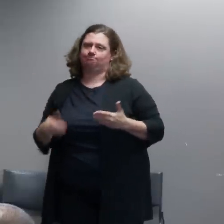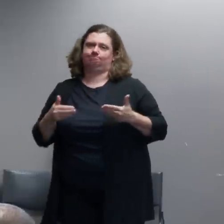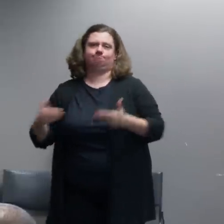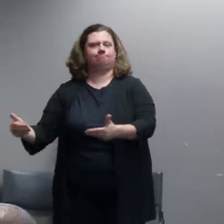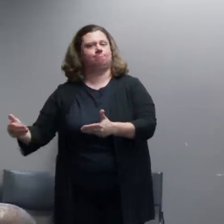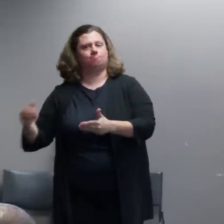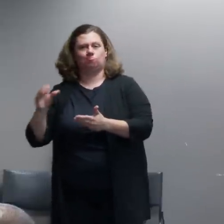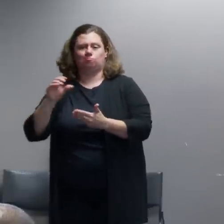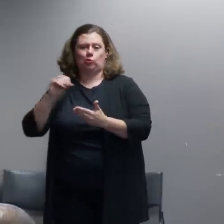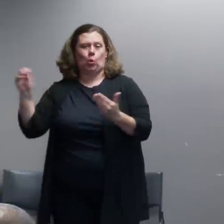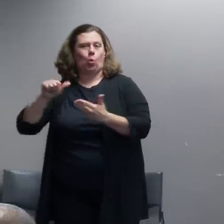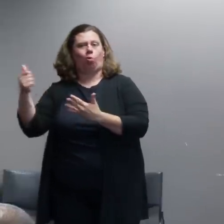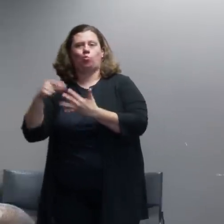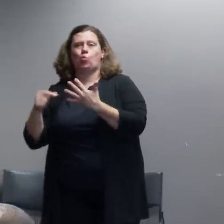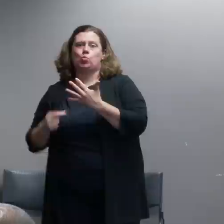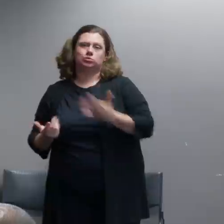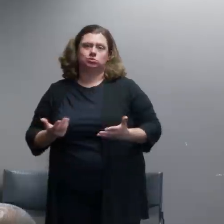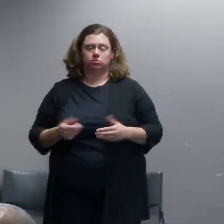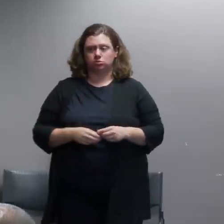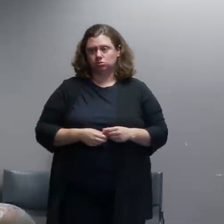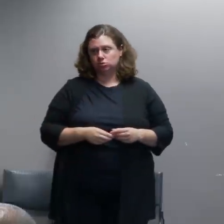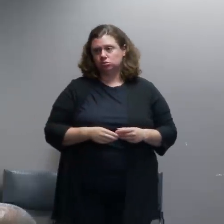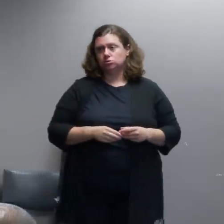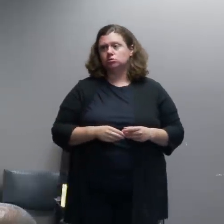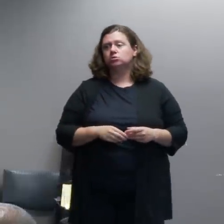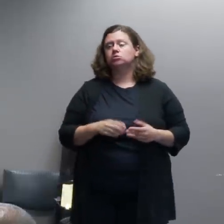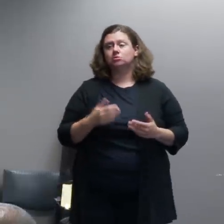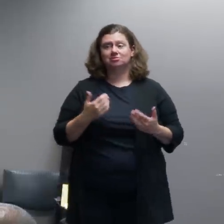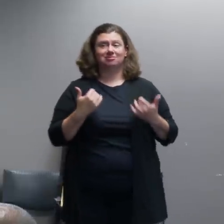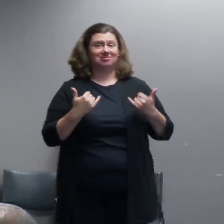We have a very clear policy on that. That's available online that you can